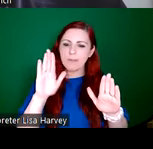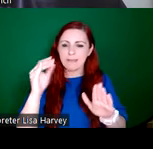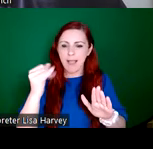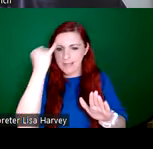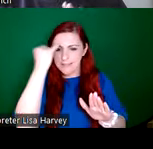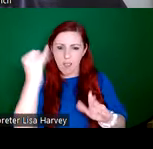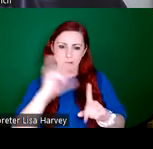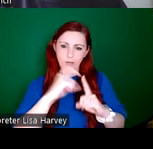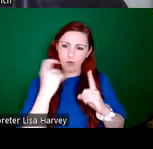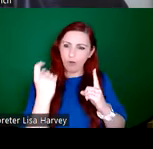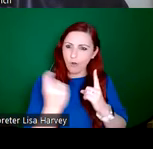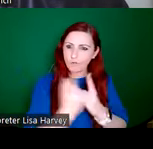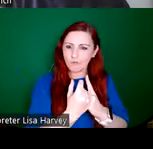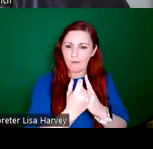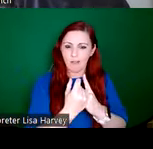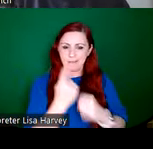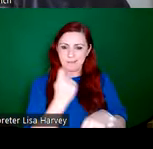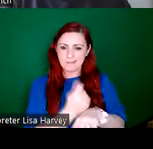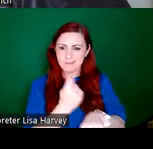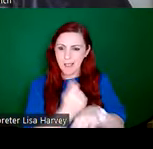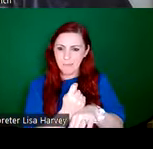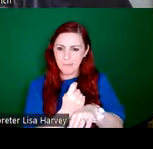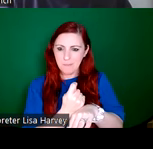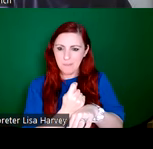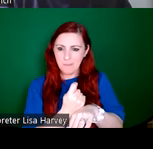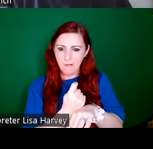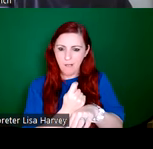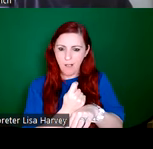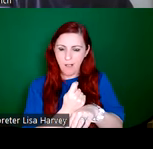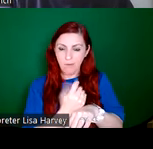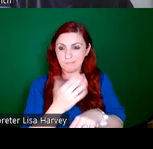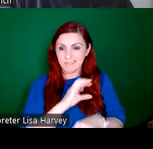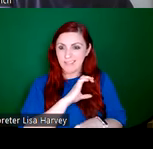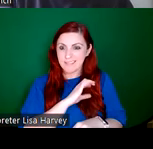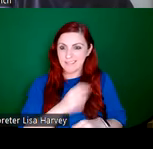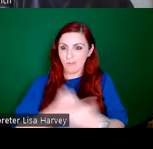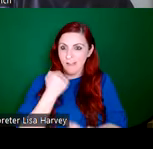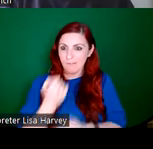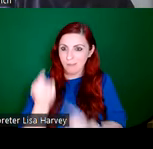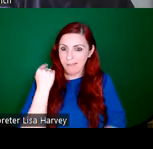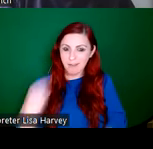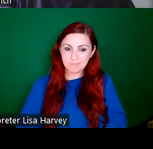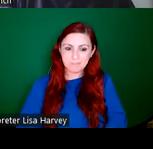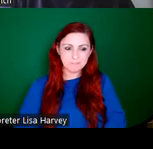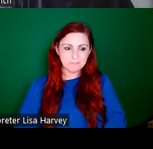this period, the Romantic Nationalism of the Celtic Revival of that time. So An